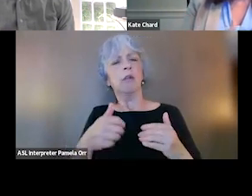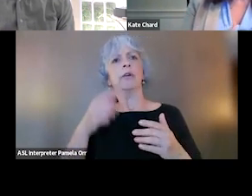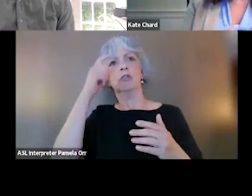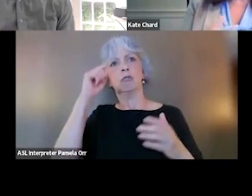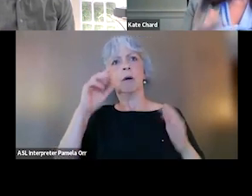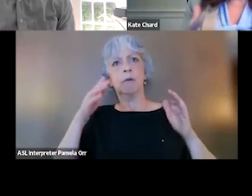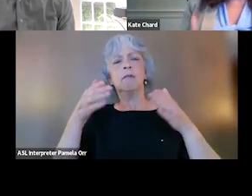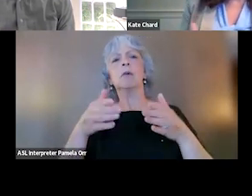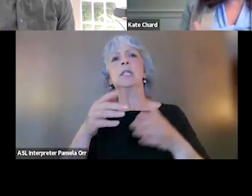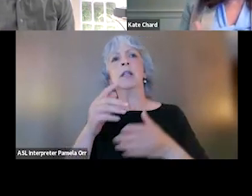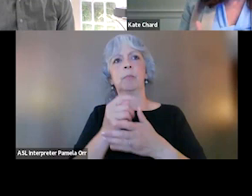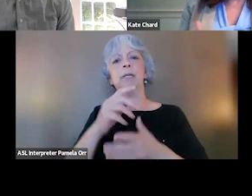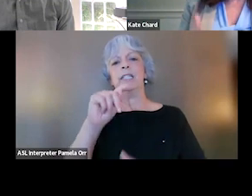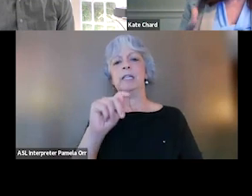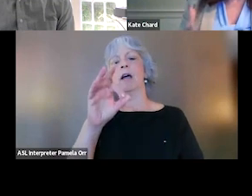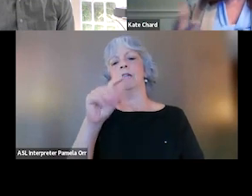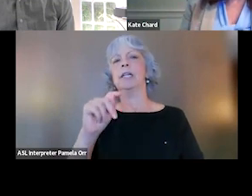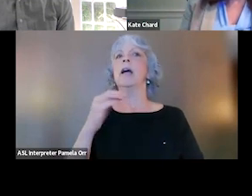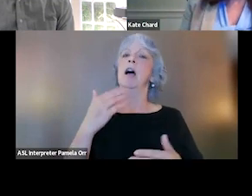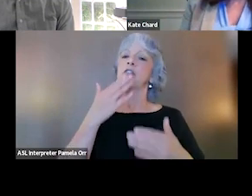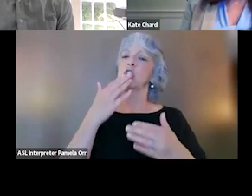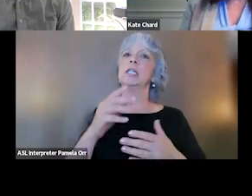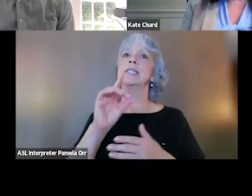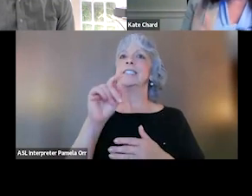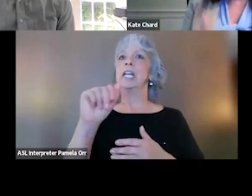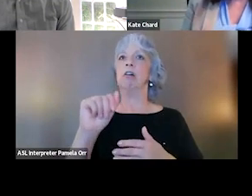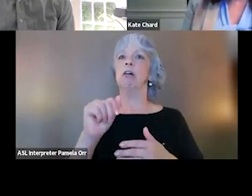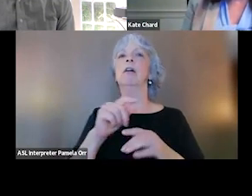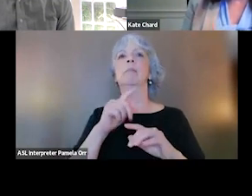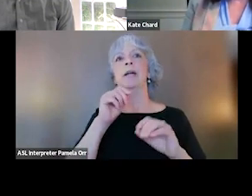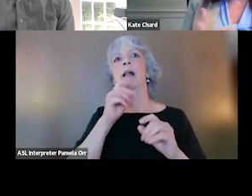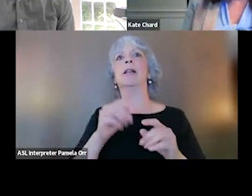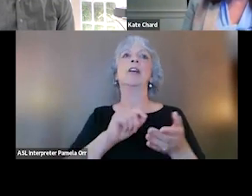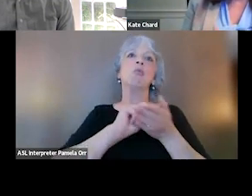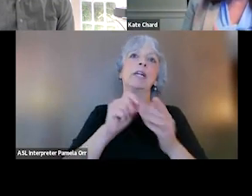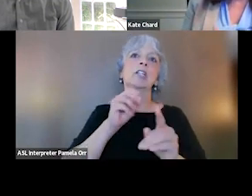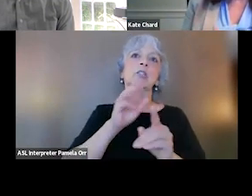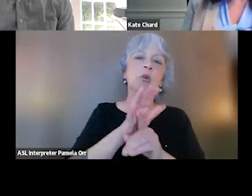that do have some solid data, just not as much like written exposure therapy, brief eclectic,